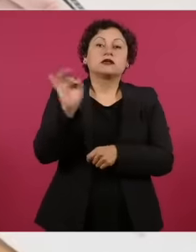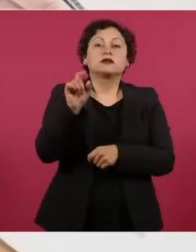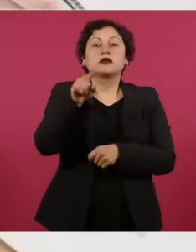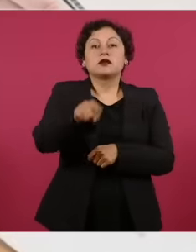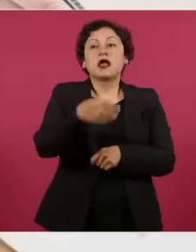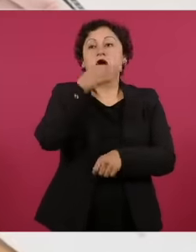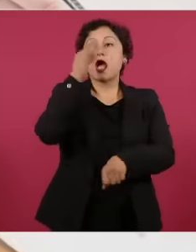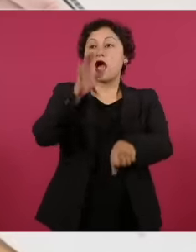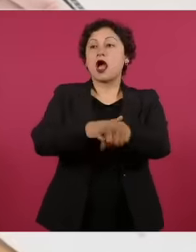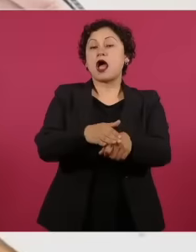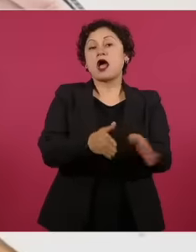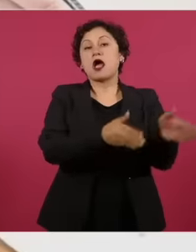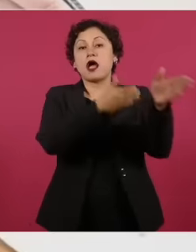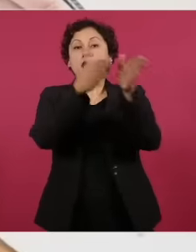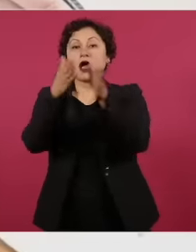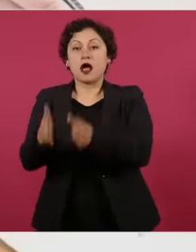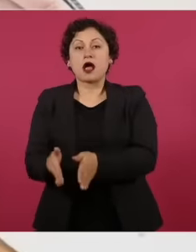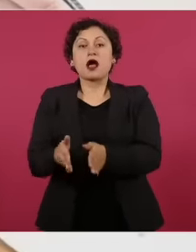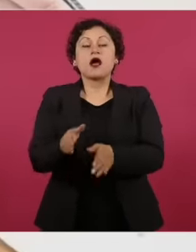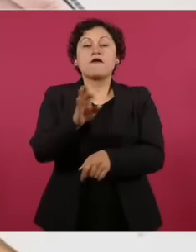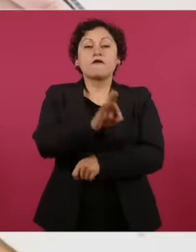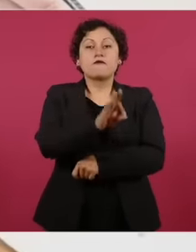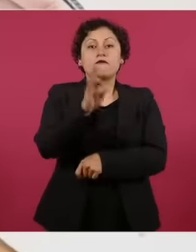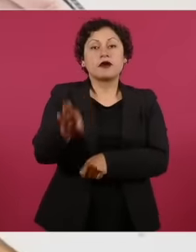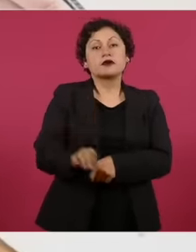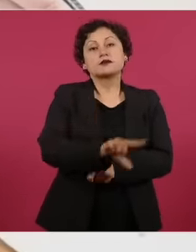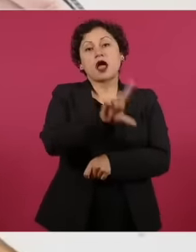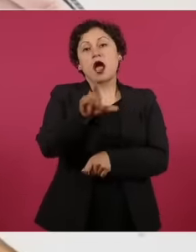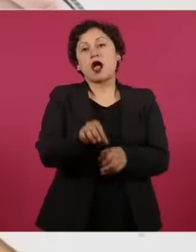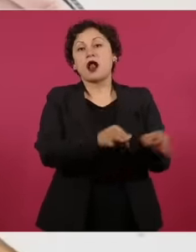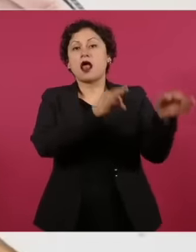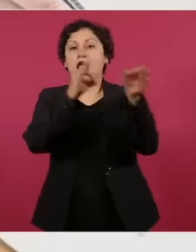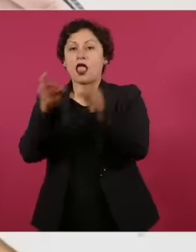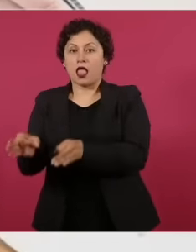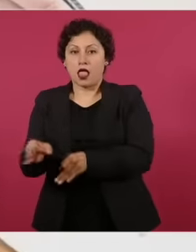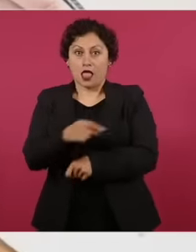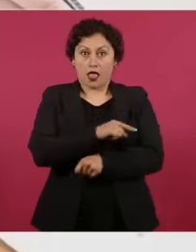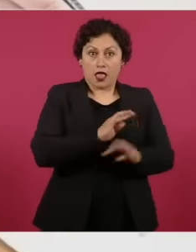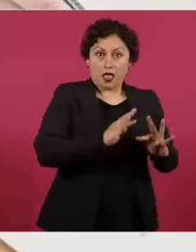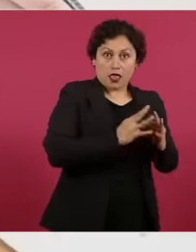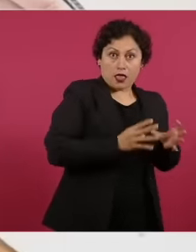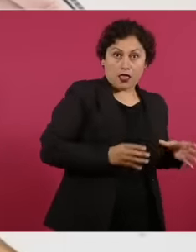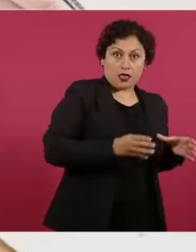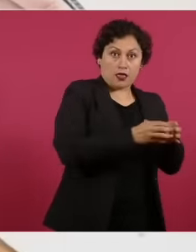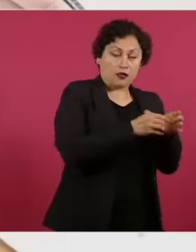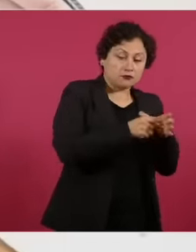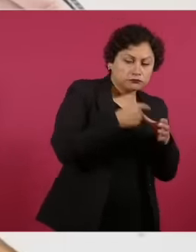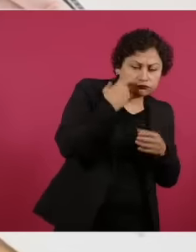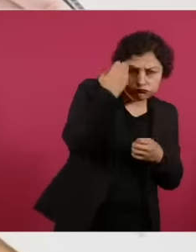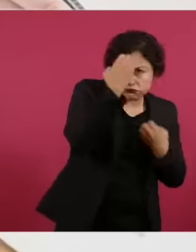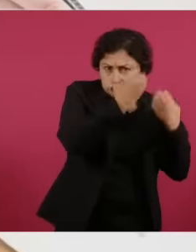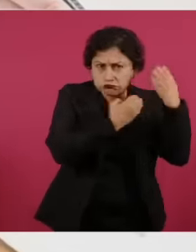, but the disciplinary court can detect that there was or is delay in